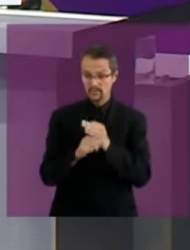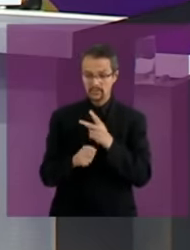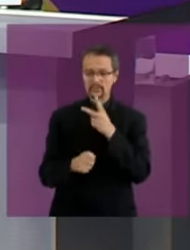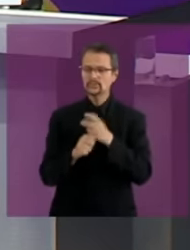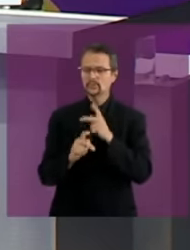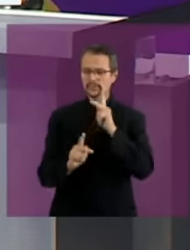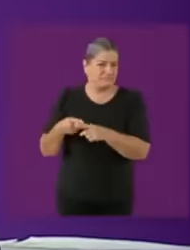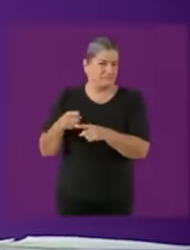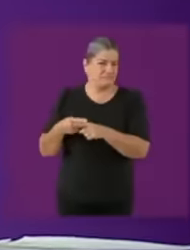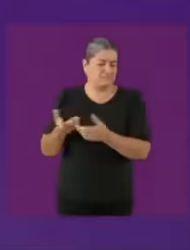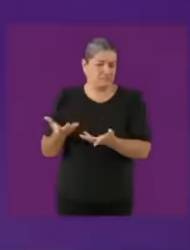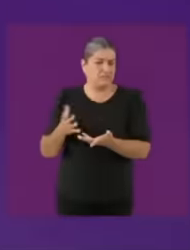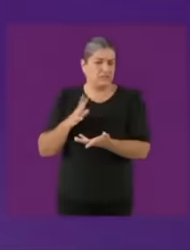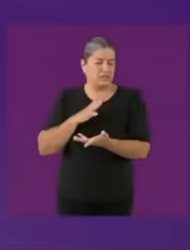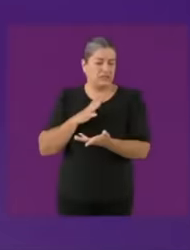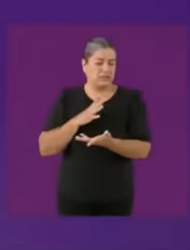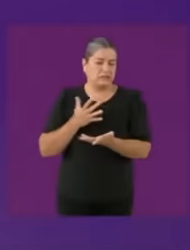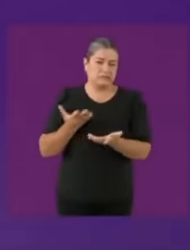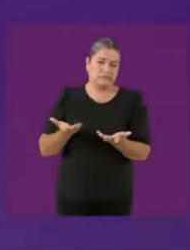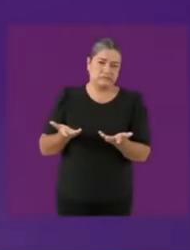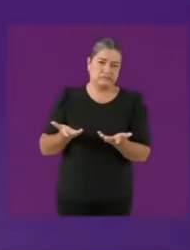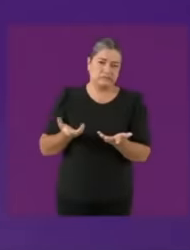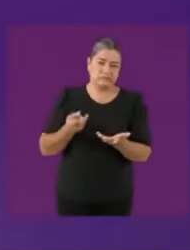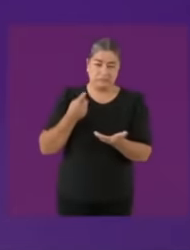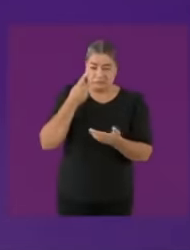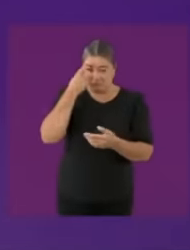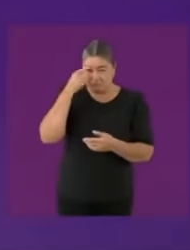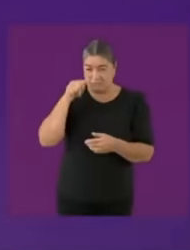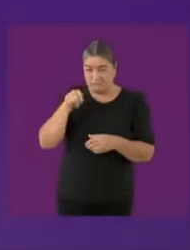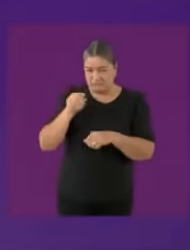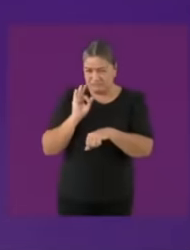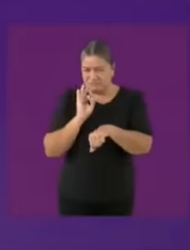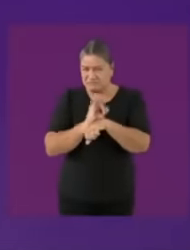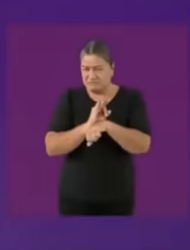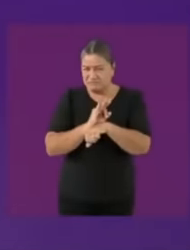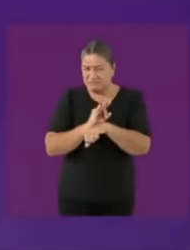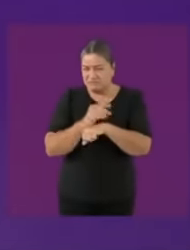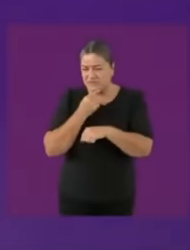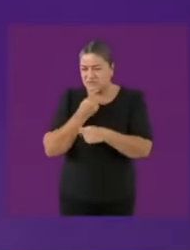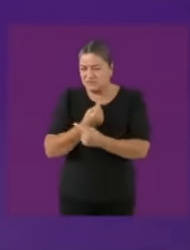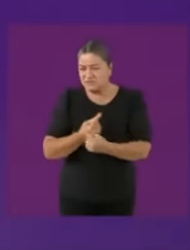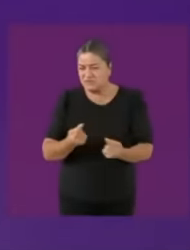Jorge for the protection of girls And for children, one of the proposals that we are precisely